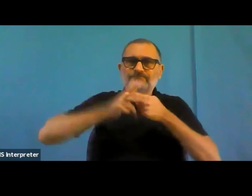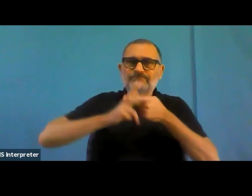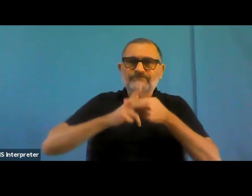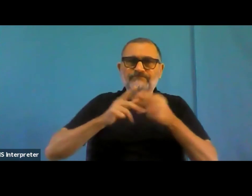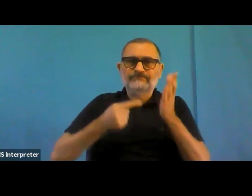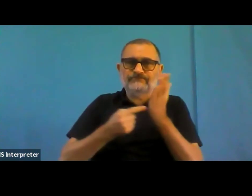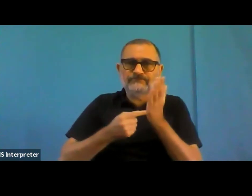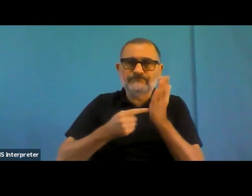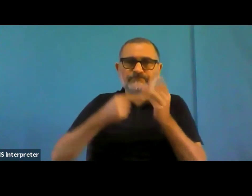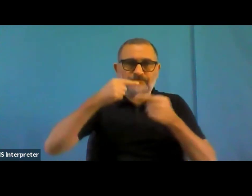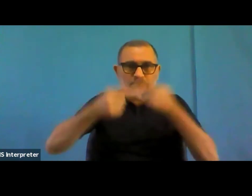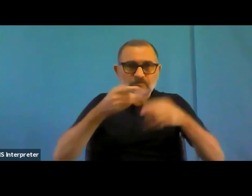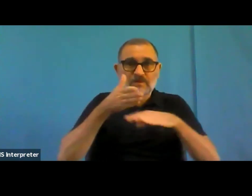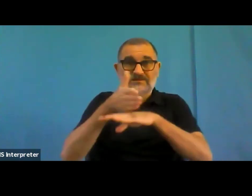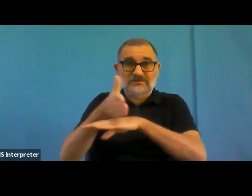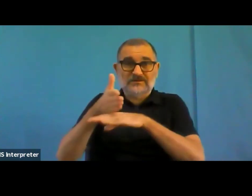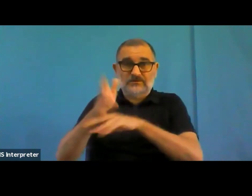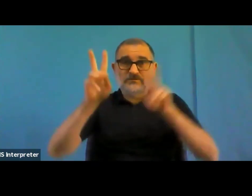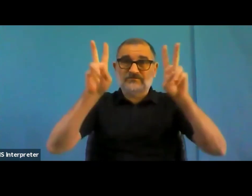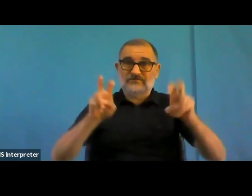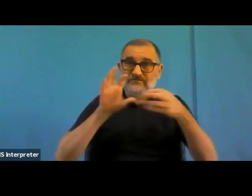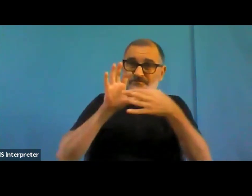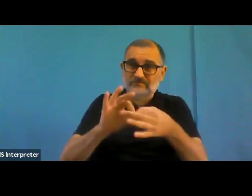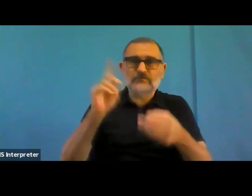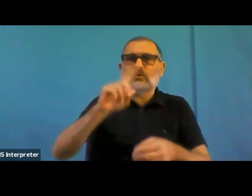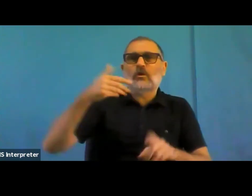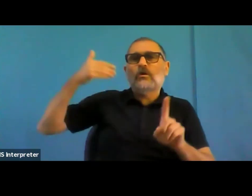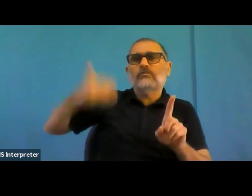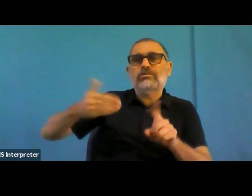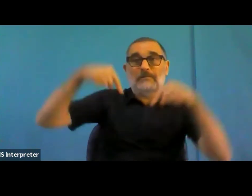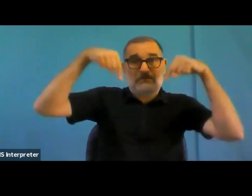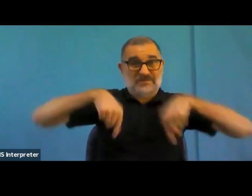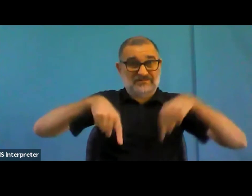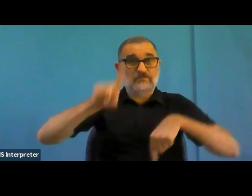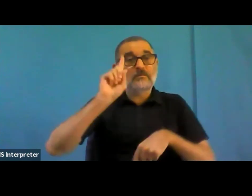And if you can't find it, or you can't, you don't know how to use it, then then it's really